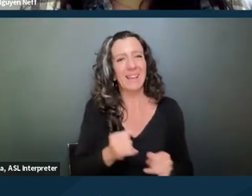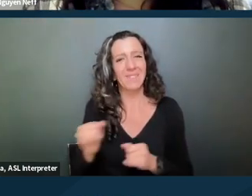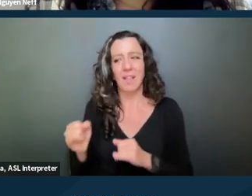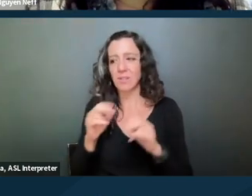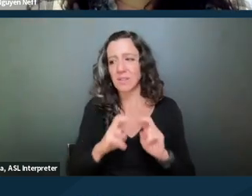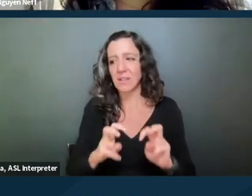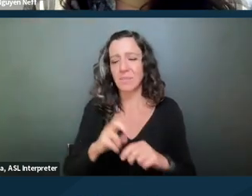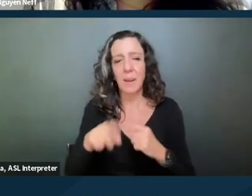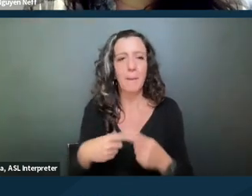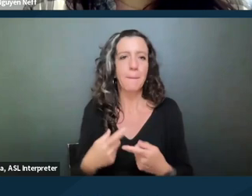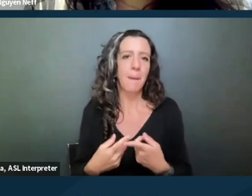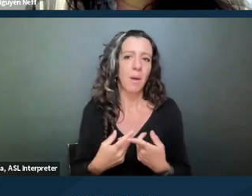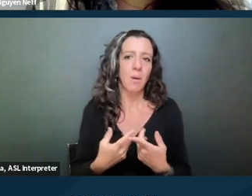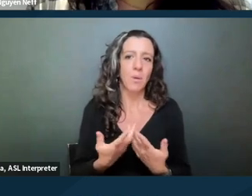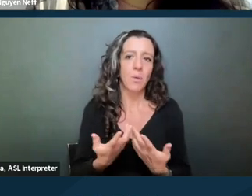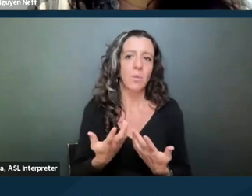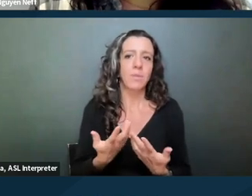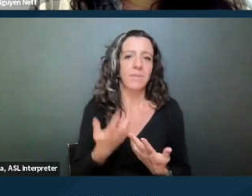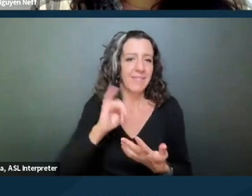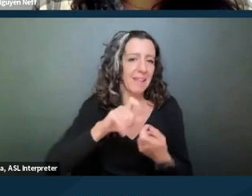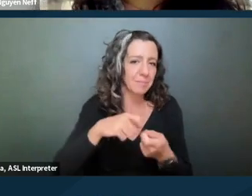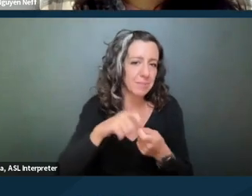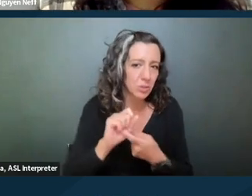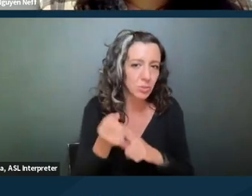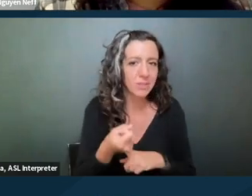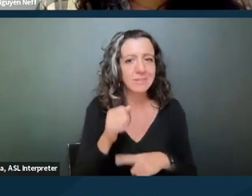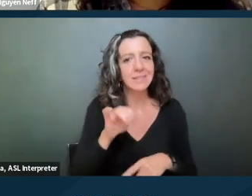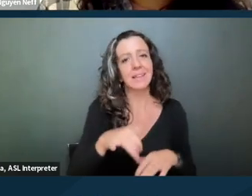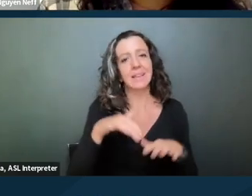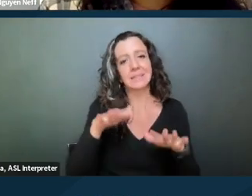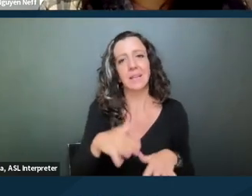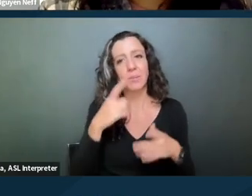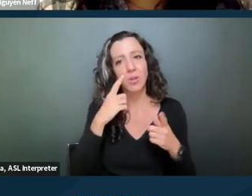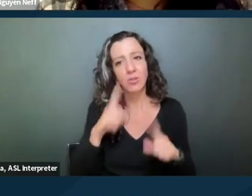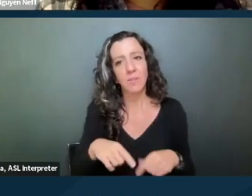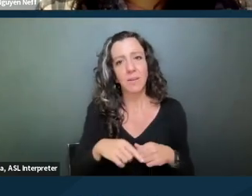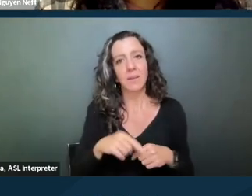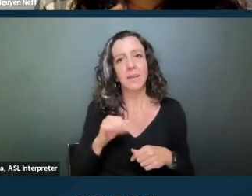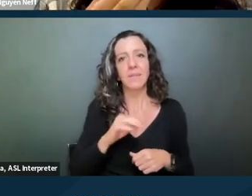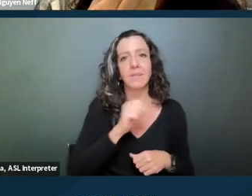as to in that particular situation, in that particular settlement agreement, whether or not it would be reasonable.